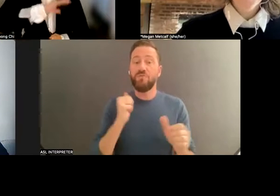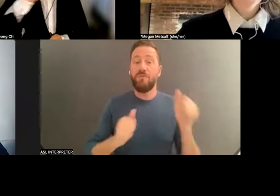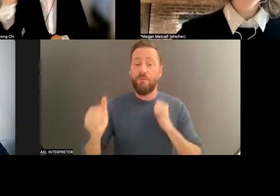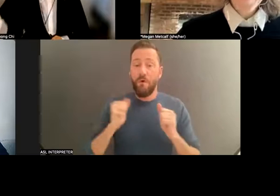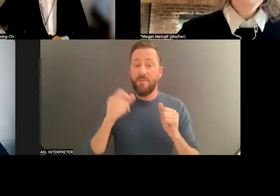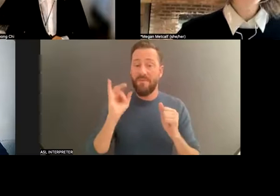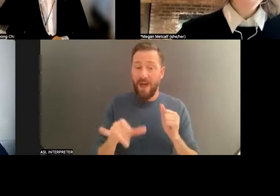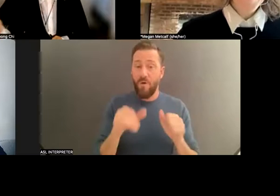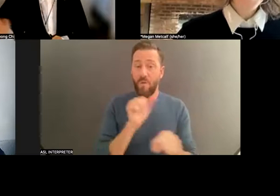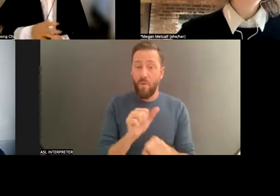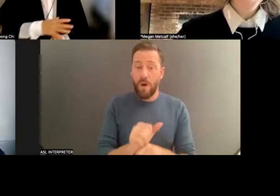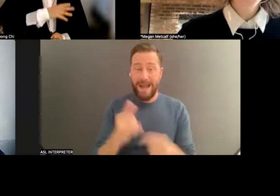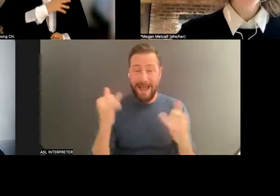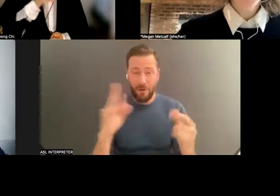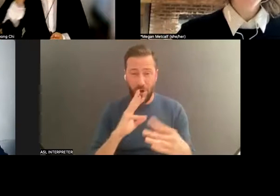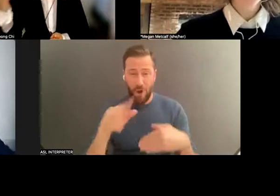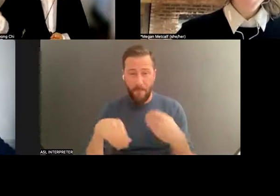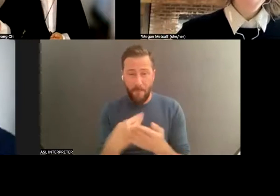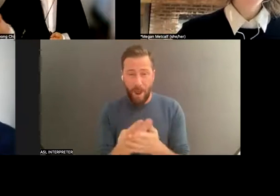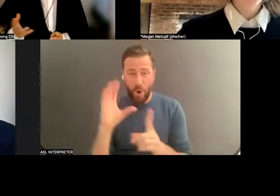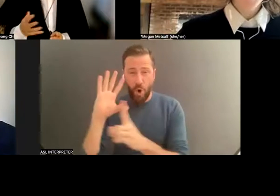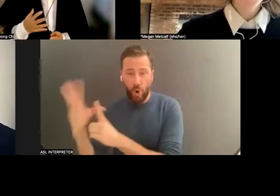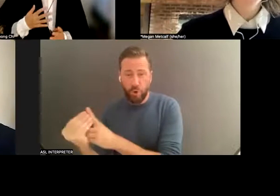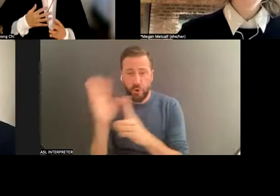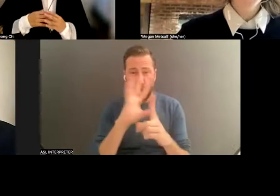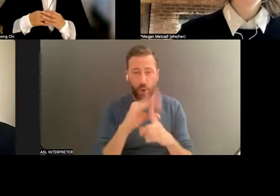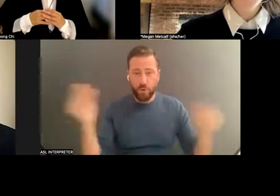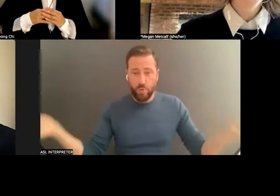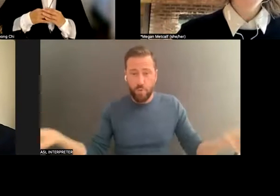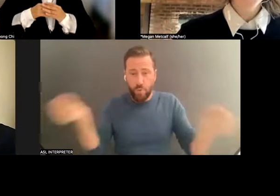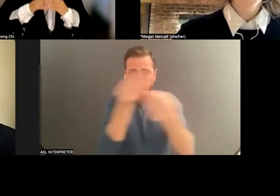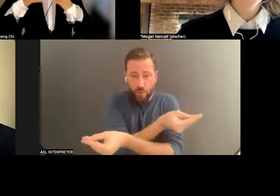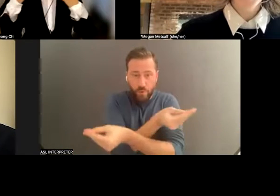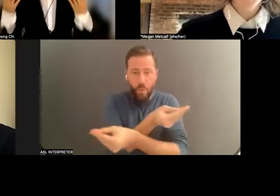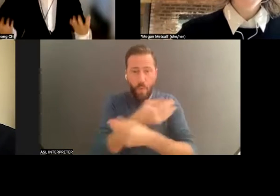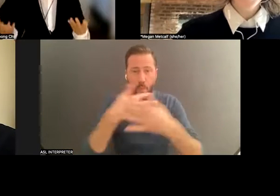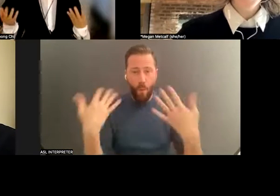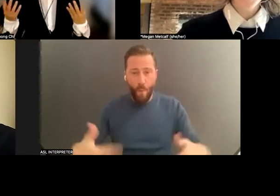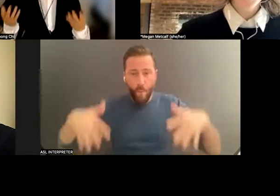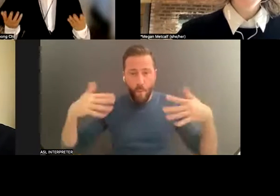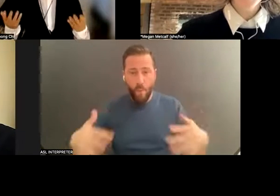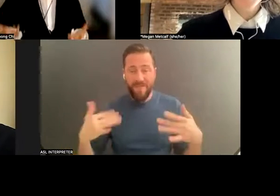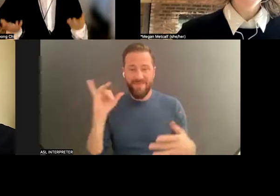culture, cross you know, it became